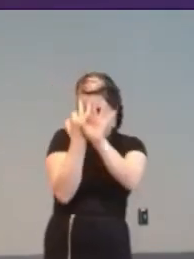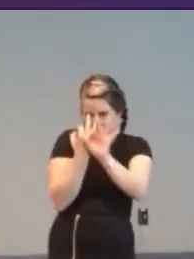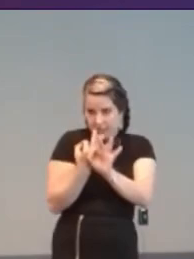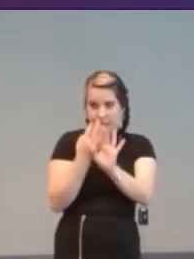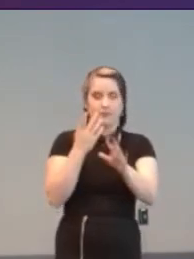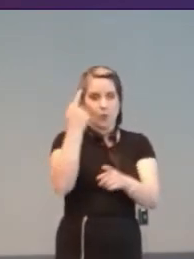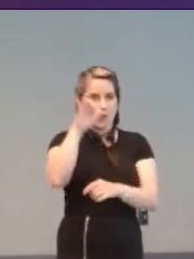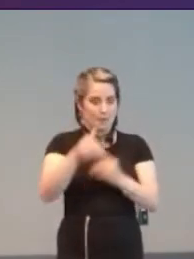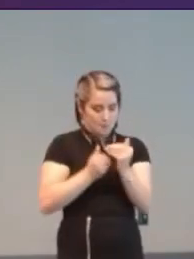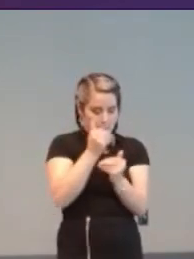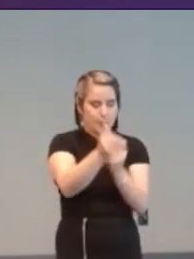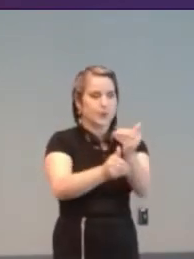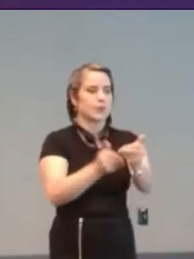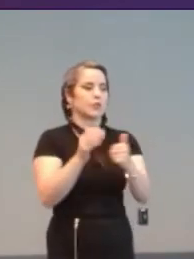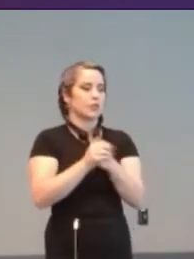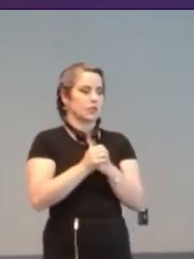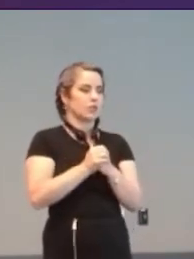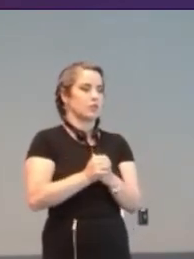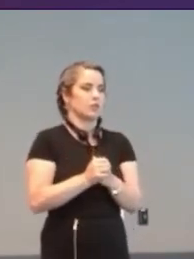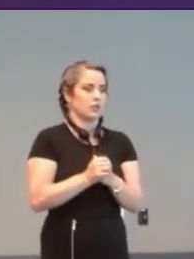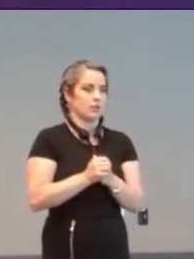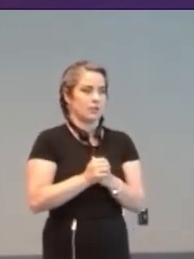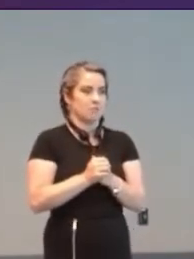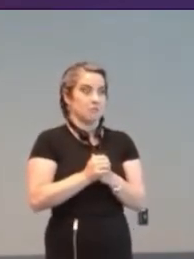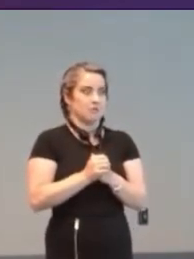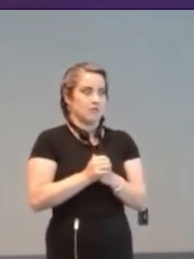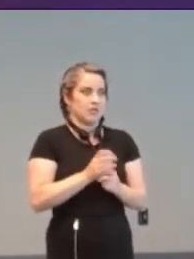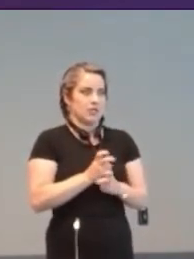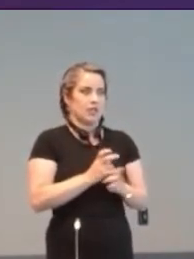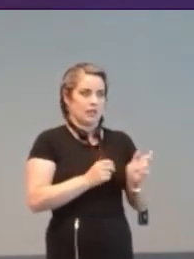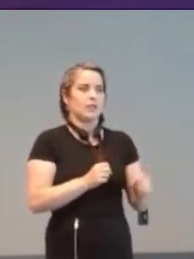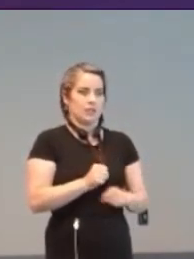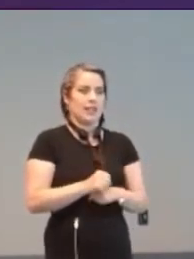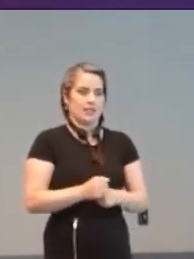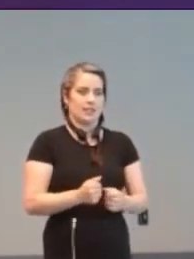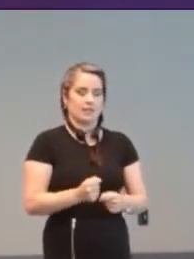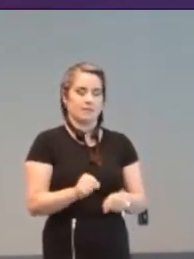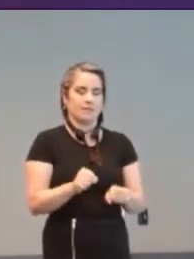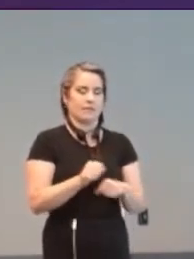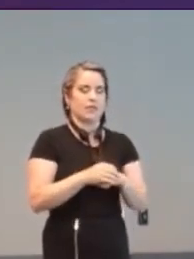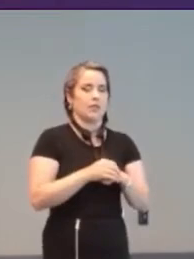And bottom in the middle, the 1957 Rick's Communicator,